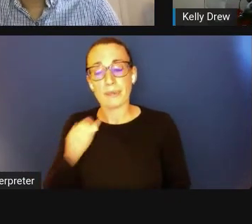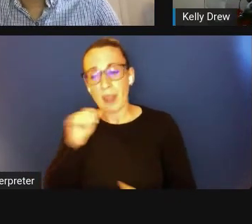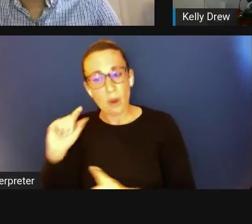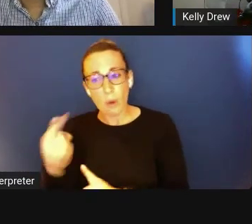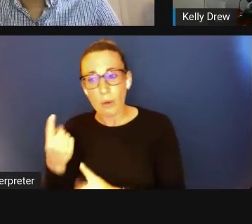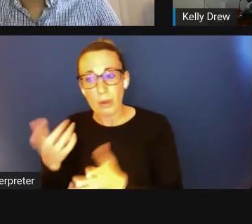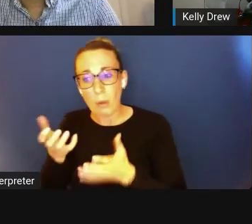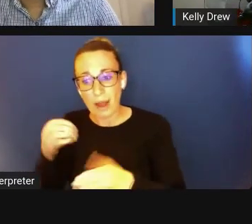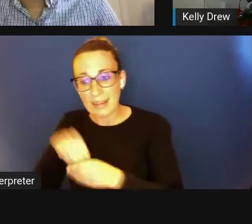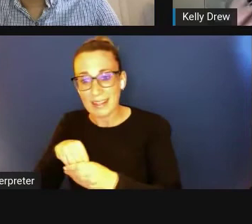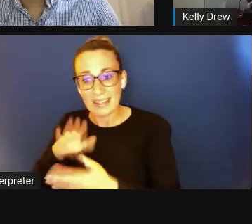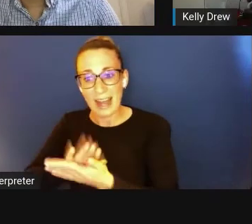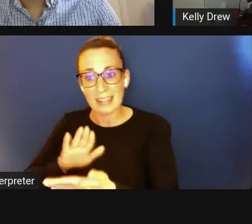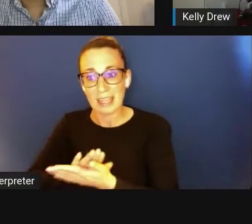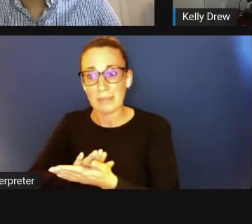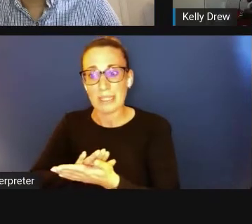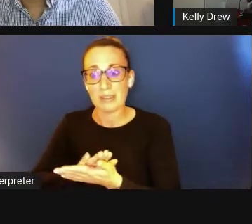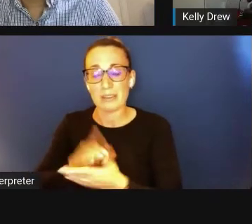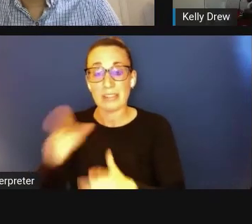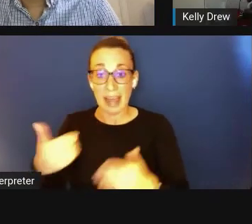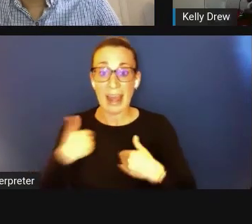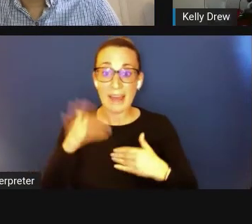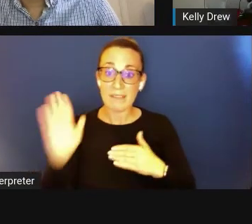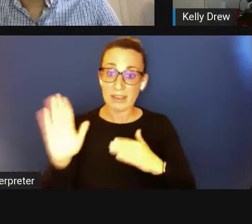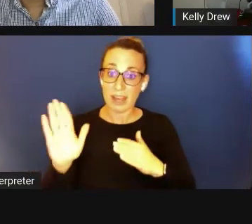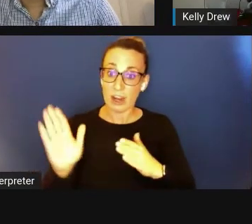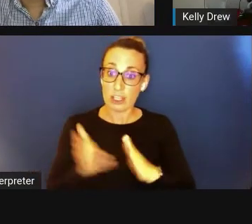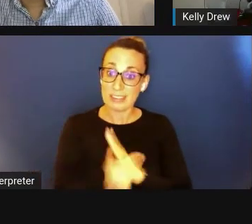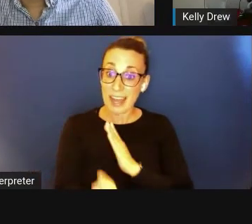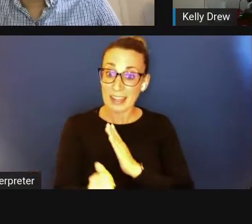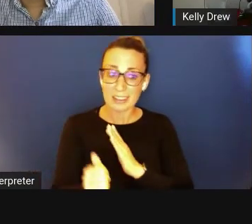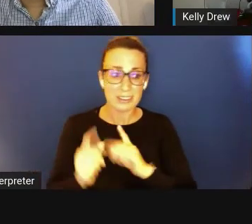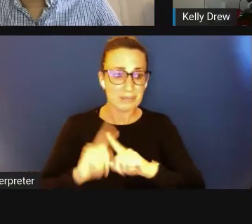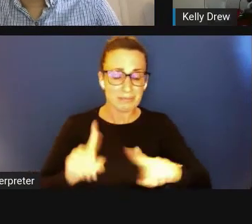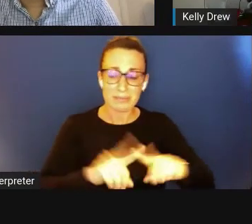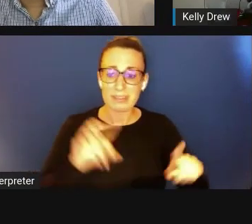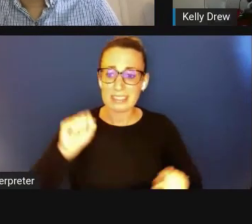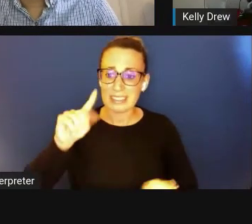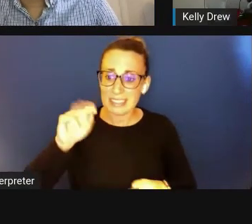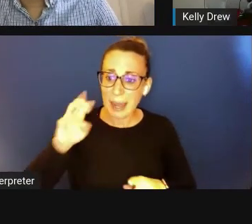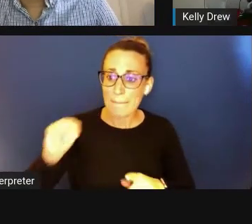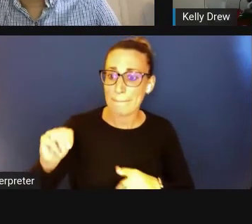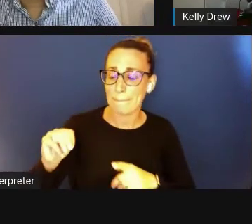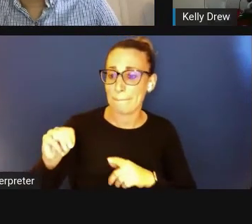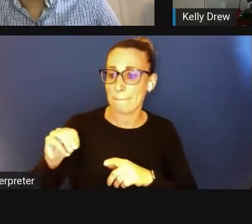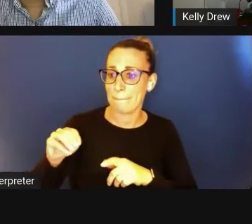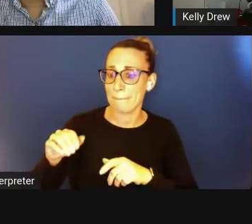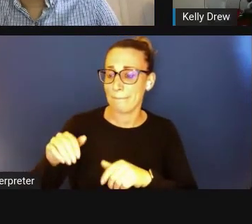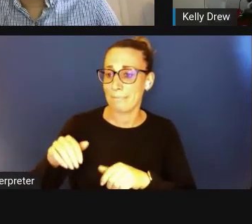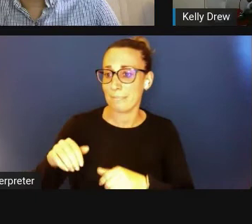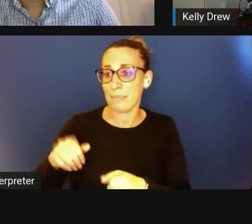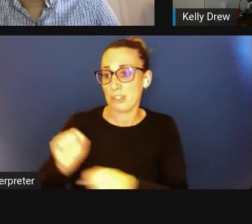and yet they've got their talents in the STEM areas. So if it's economically feasible for them